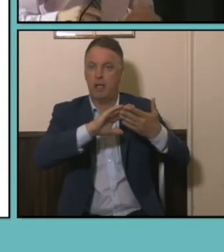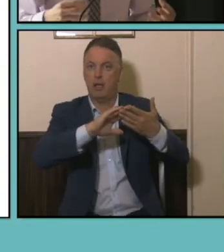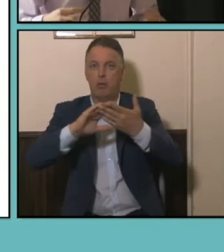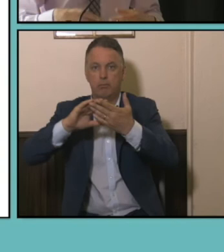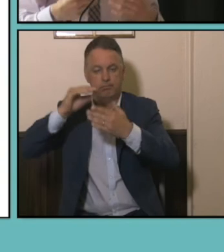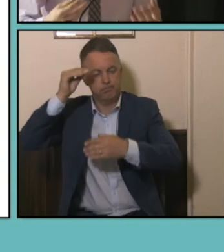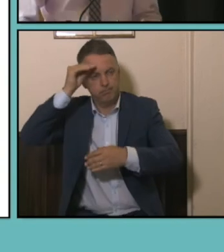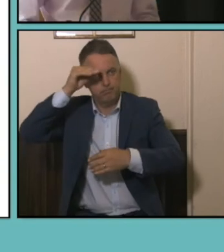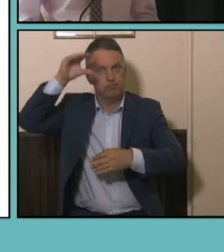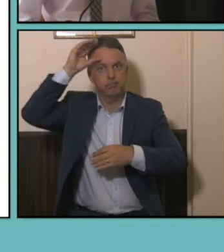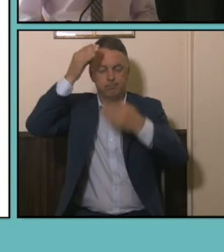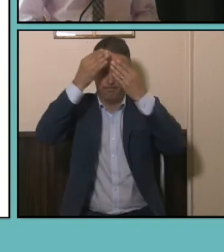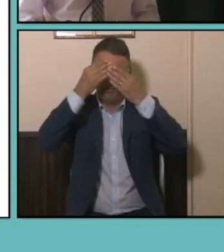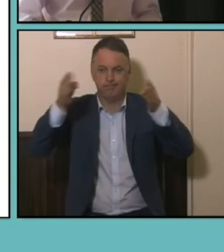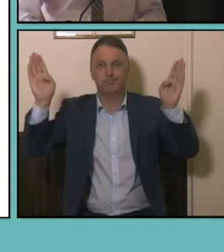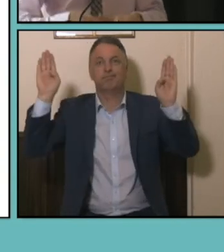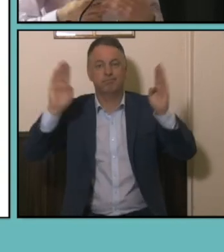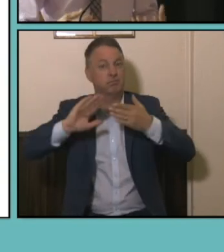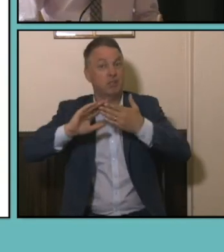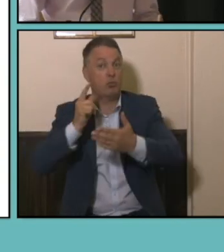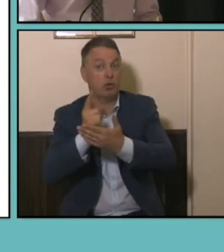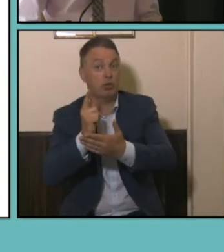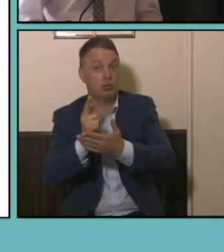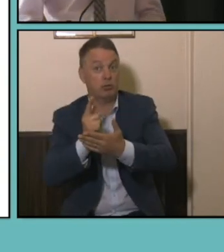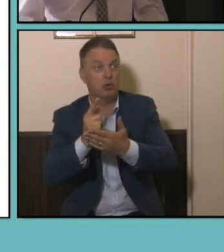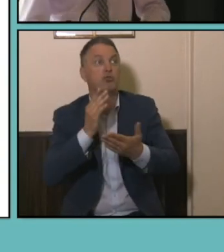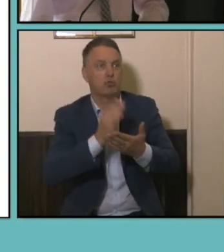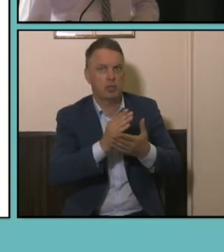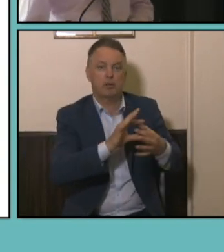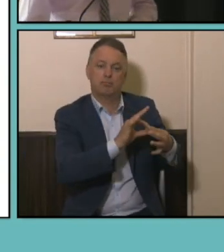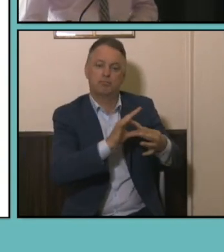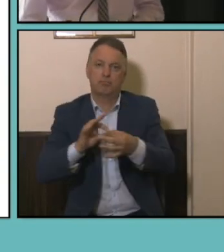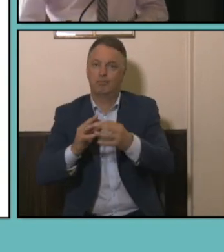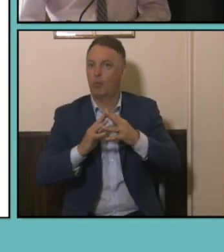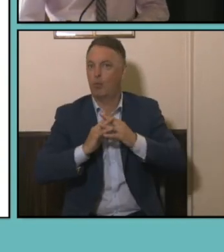kind of shows the job market in the creative arts industry is very tight.